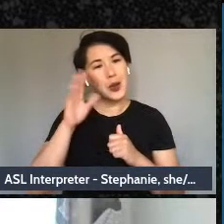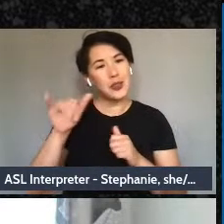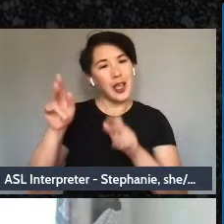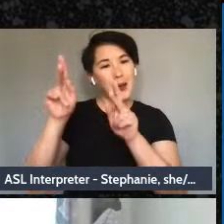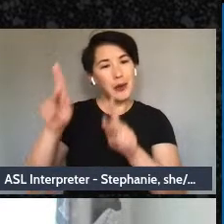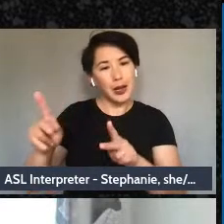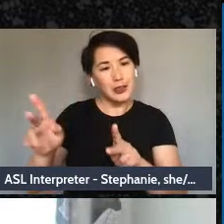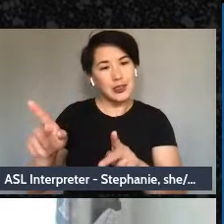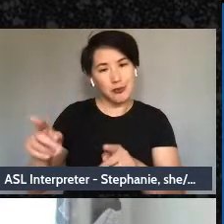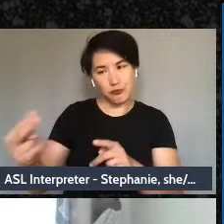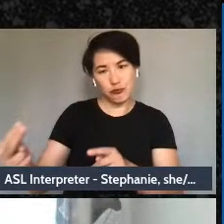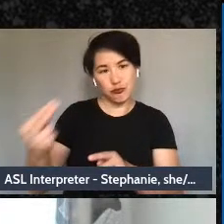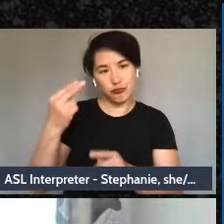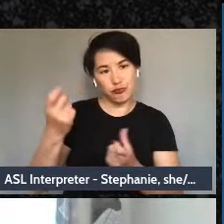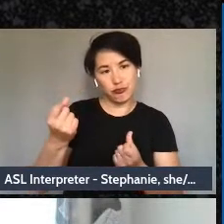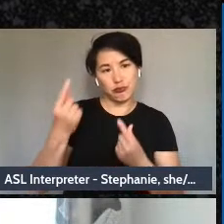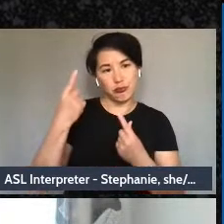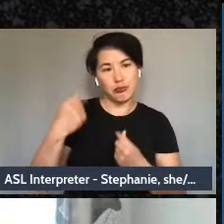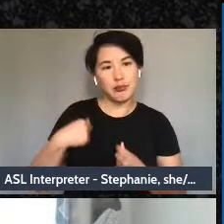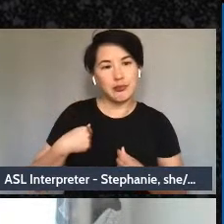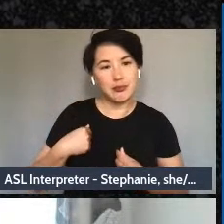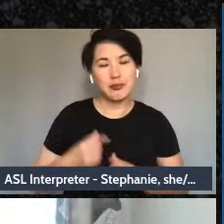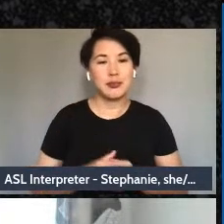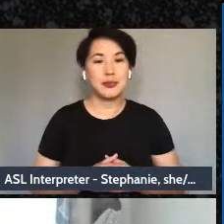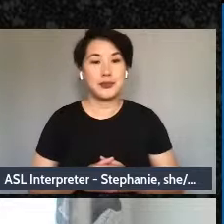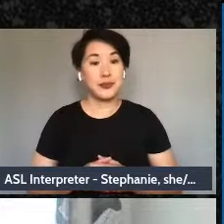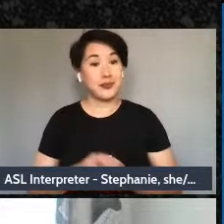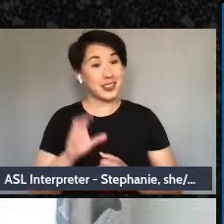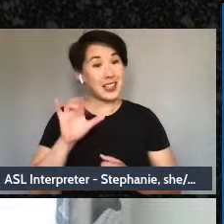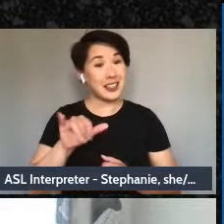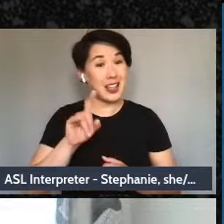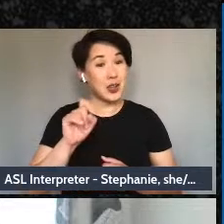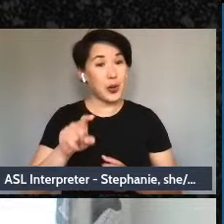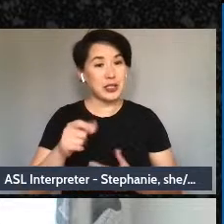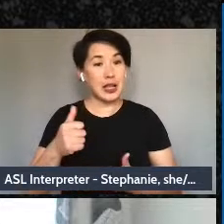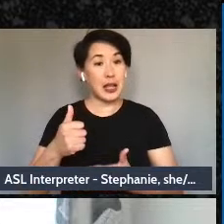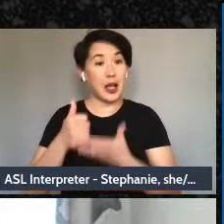and I think that that question can be really helpful for me when I specifically